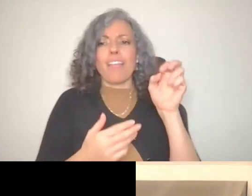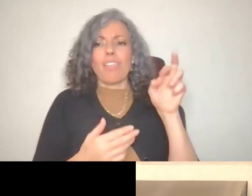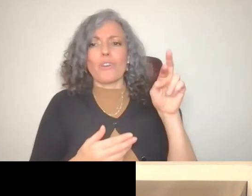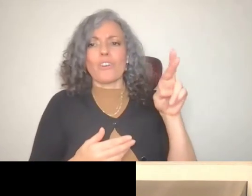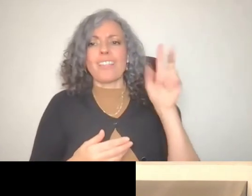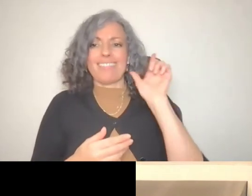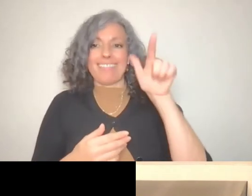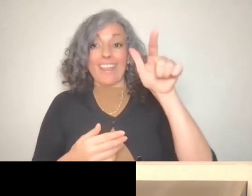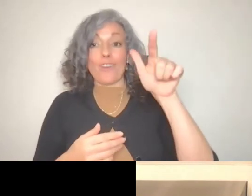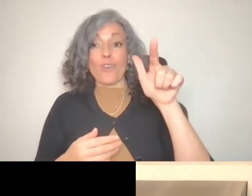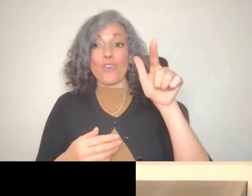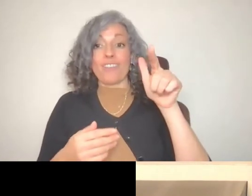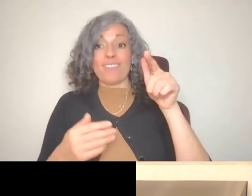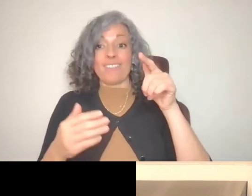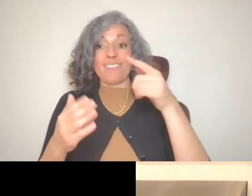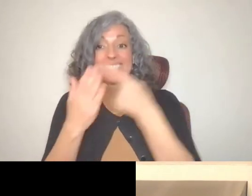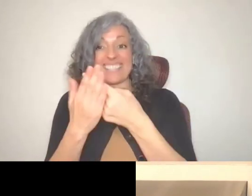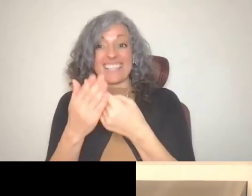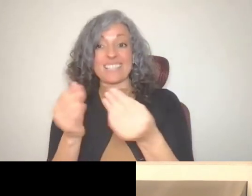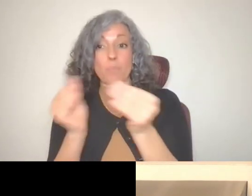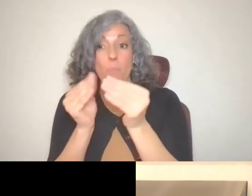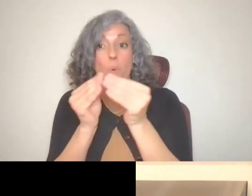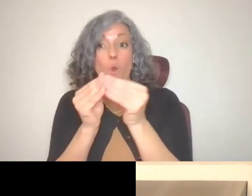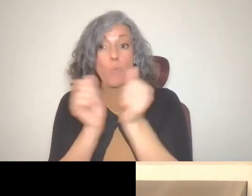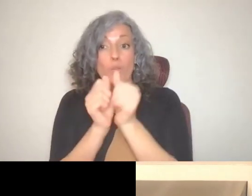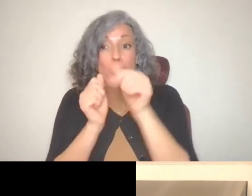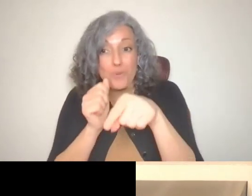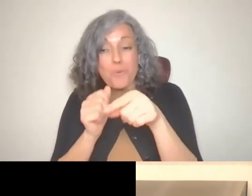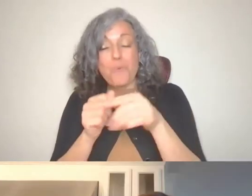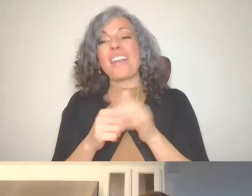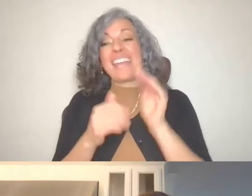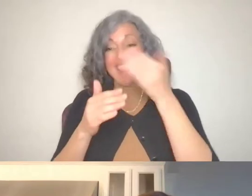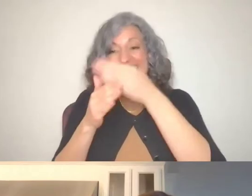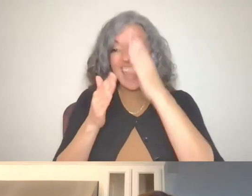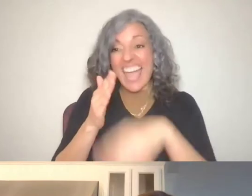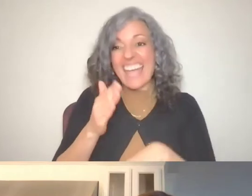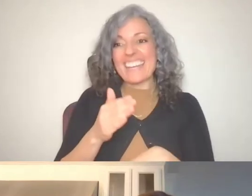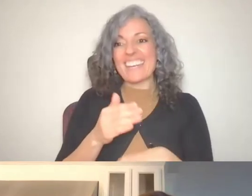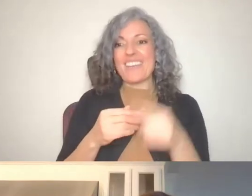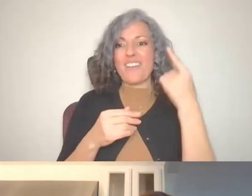do our round robin at the very end for some final words of advice from you.